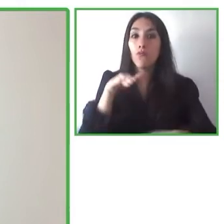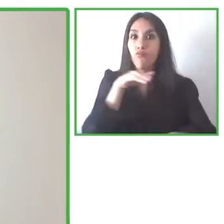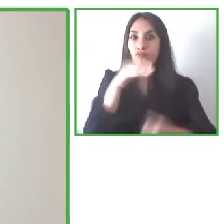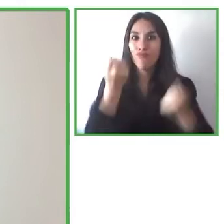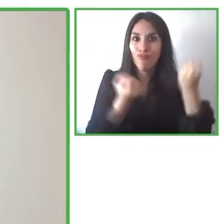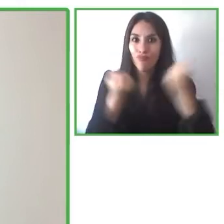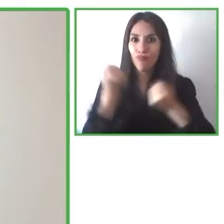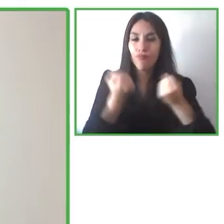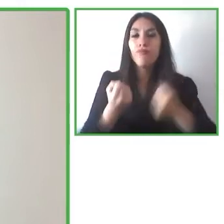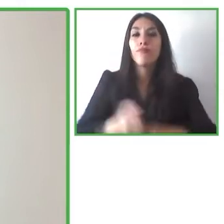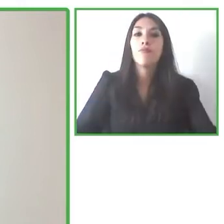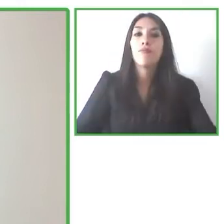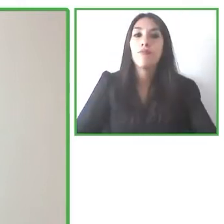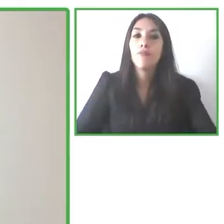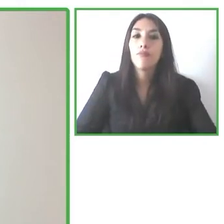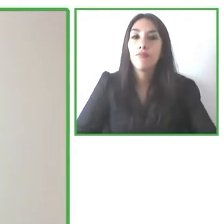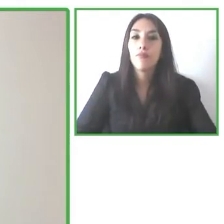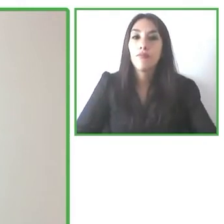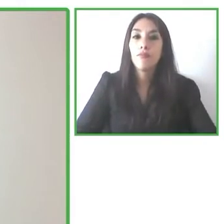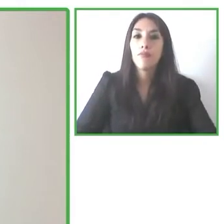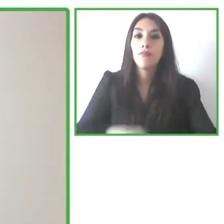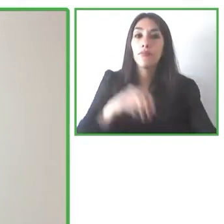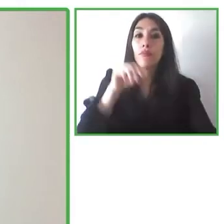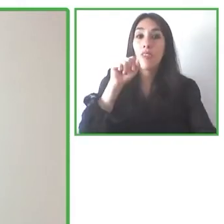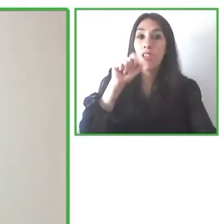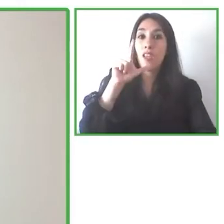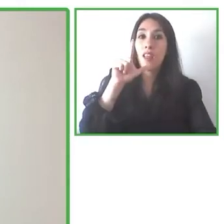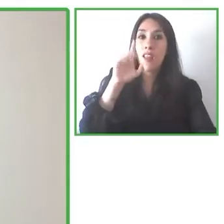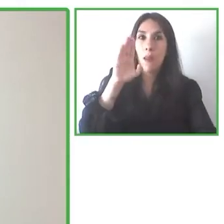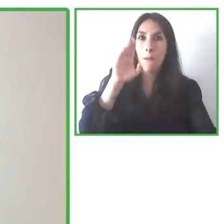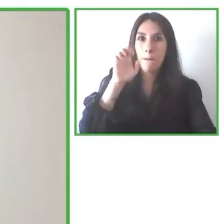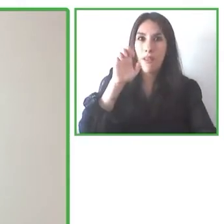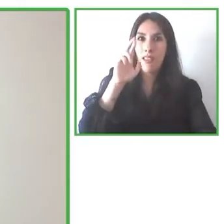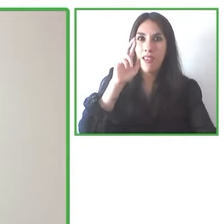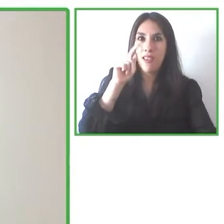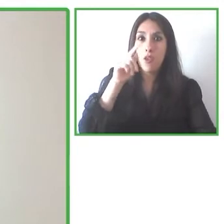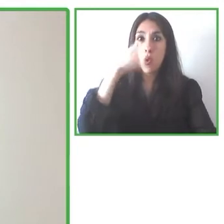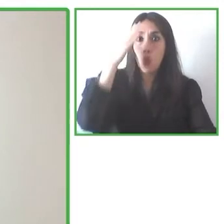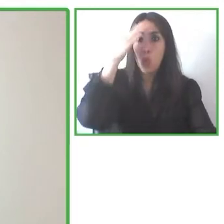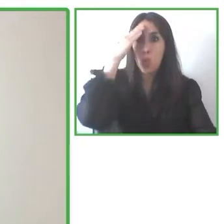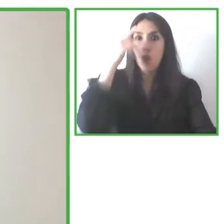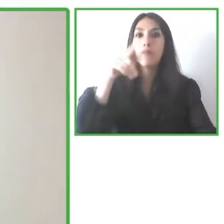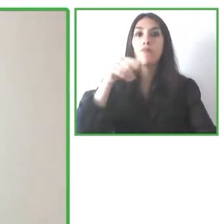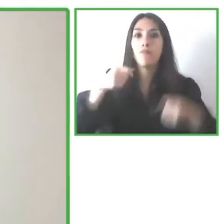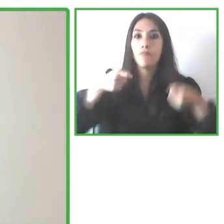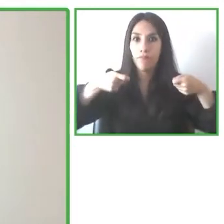Albert Llovera, he uses a wheelchair, and he has competed